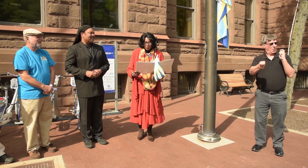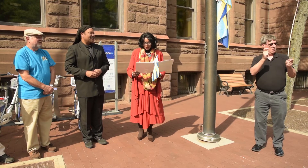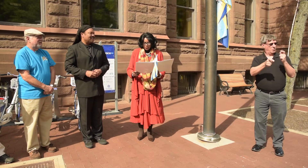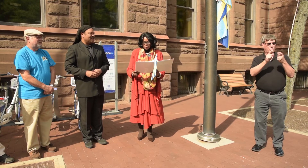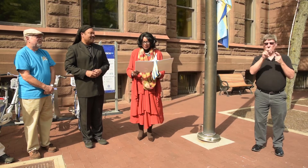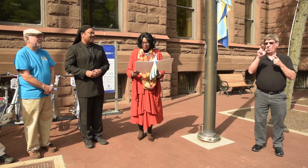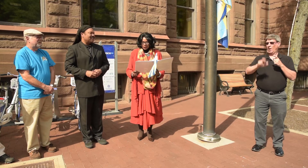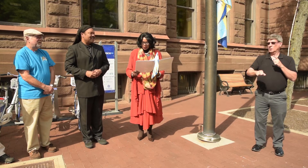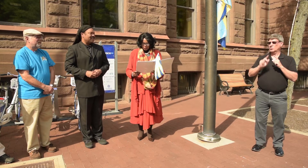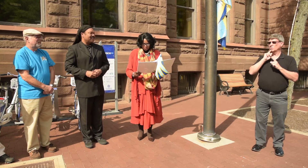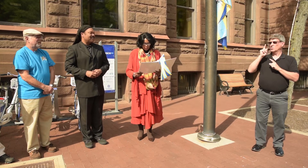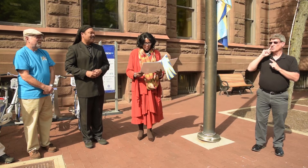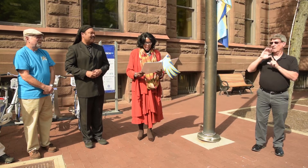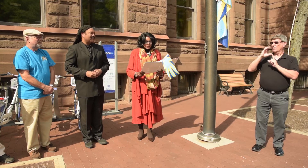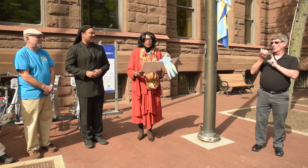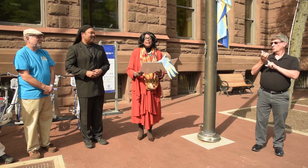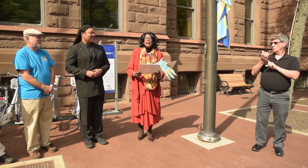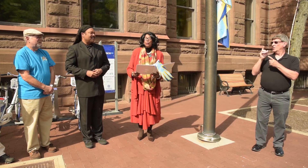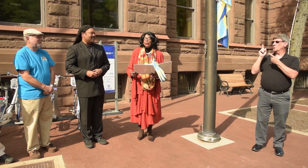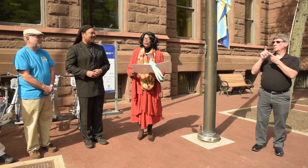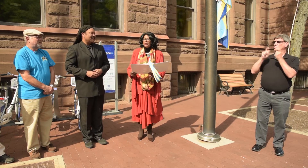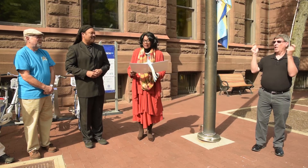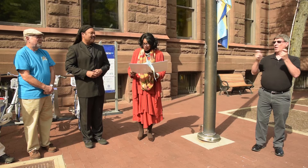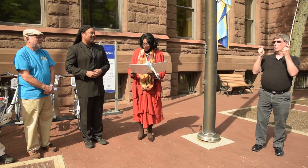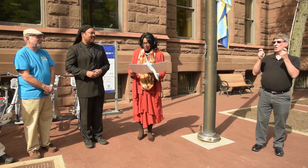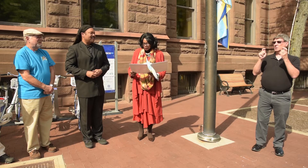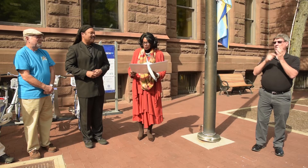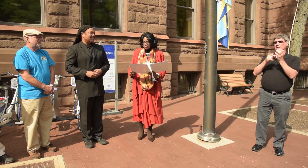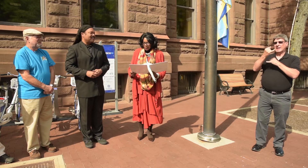Rochester's deaf culture and to the celebration of the International deaf